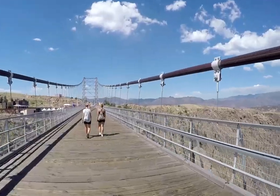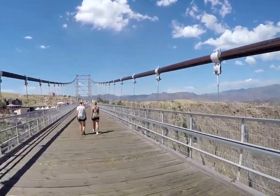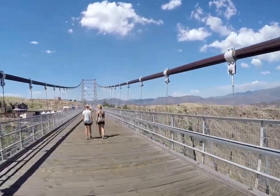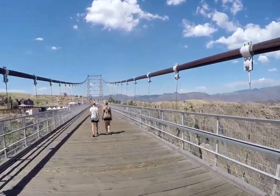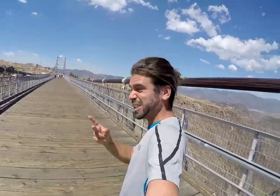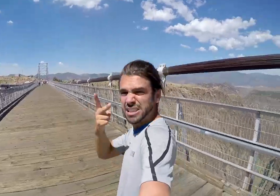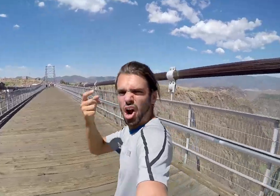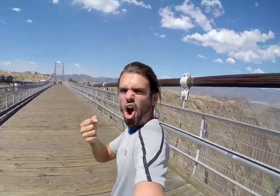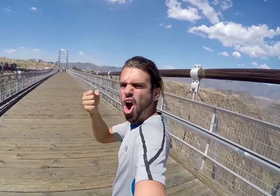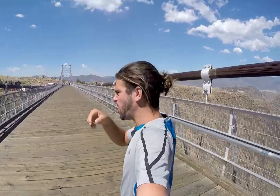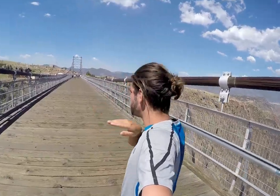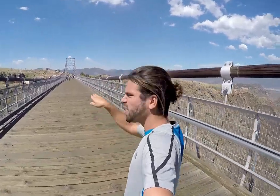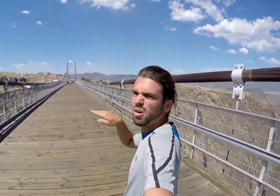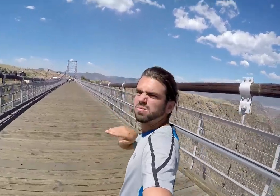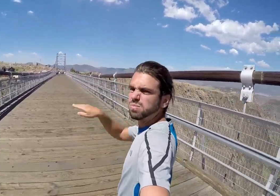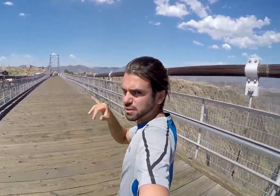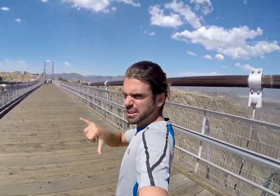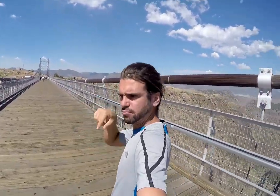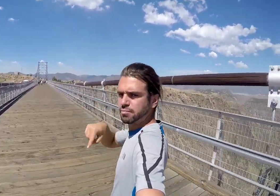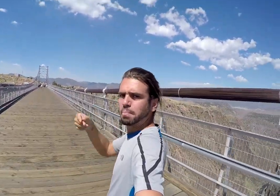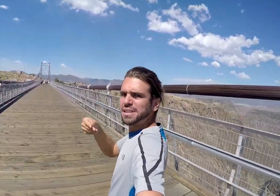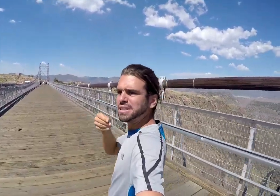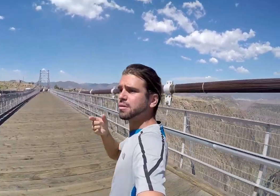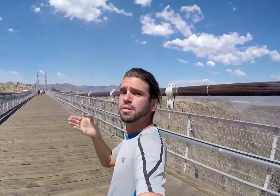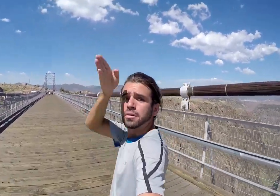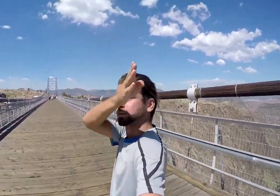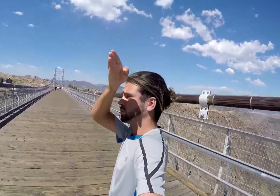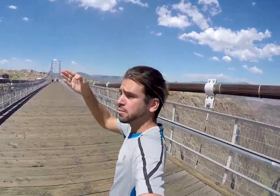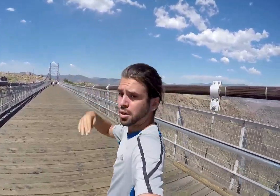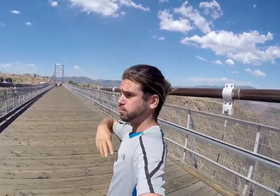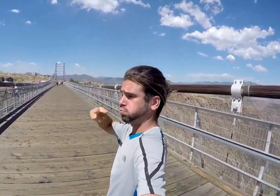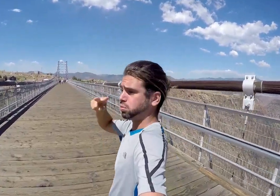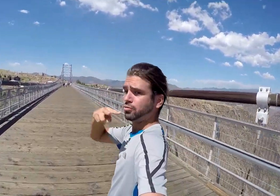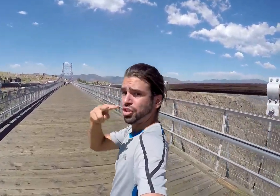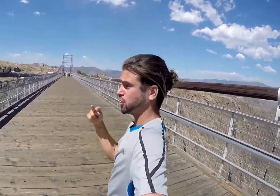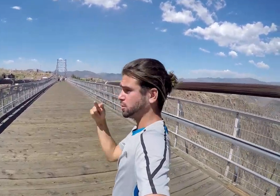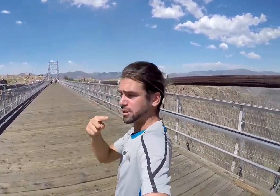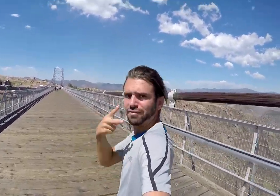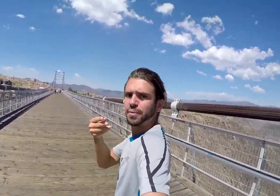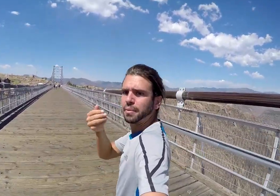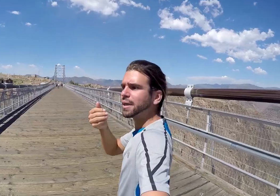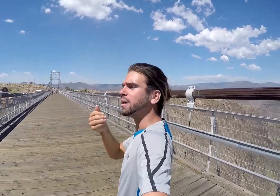The reason they built this bridge is to solve the problem for general business import. They can cut time by trading, carrying, etc.